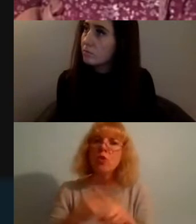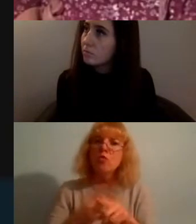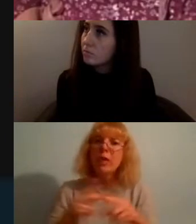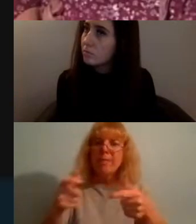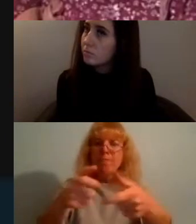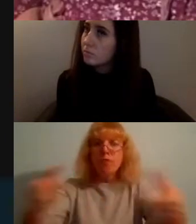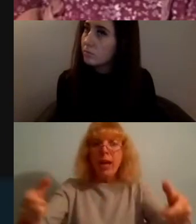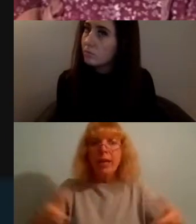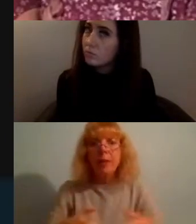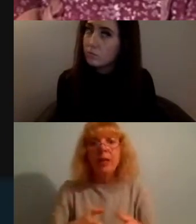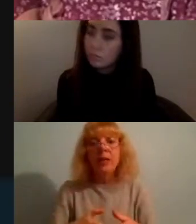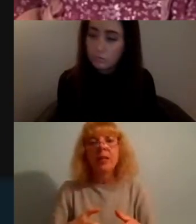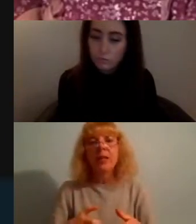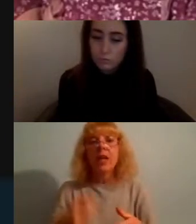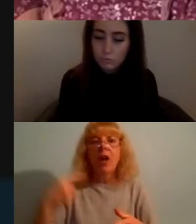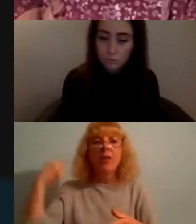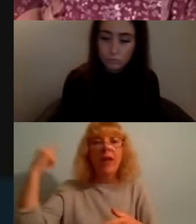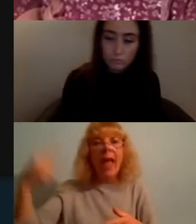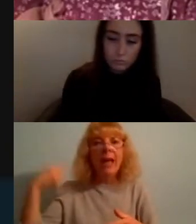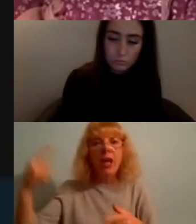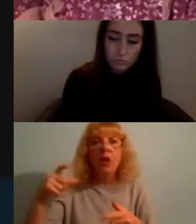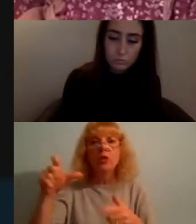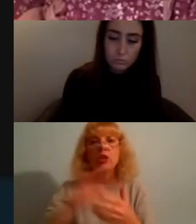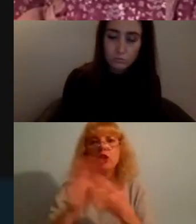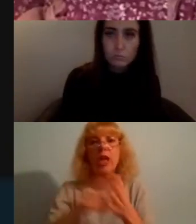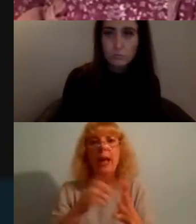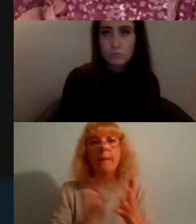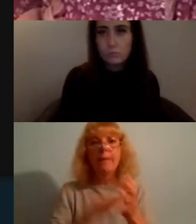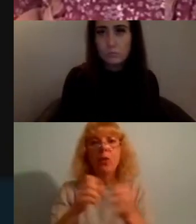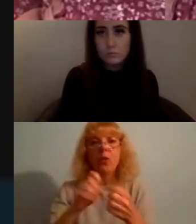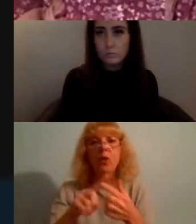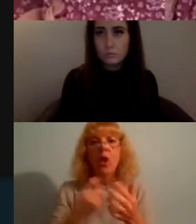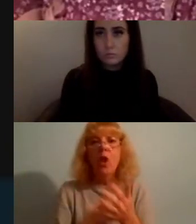to include perspectives of where this might actually be beneficial for people's health